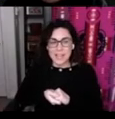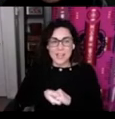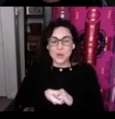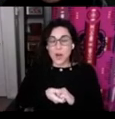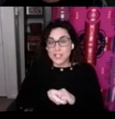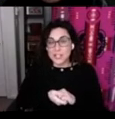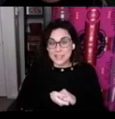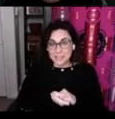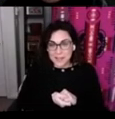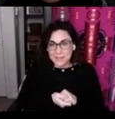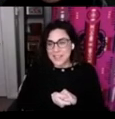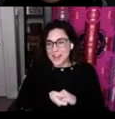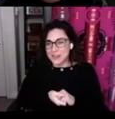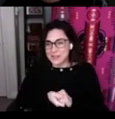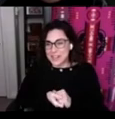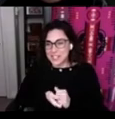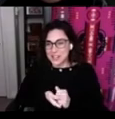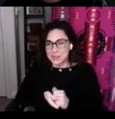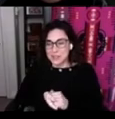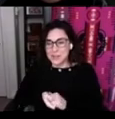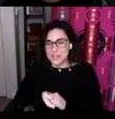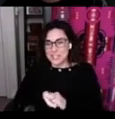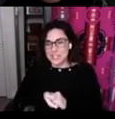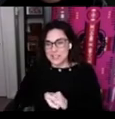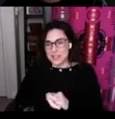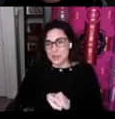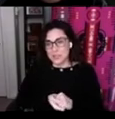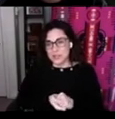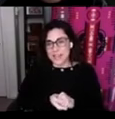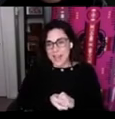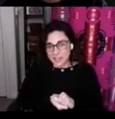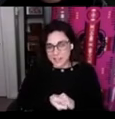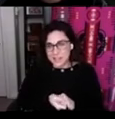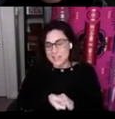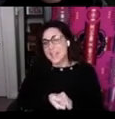So on to NILLA the acronym that I shared with you an Indigenous language learning atlas